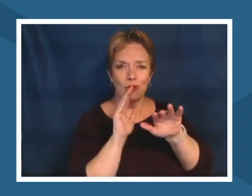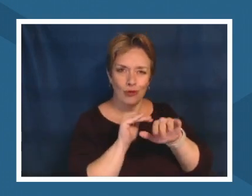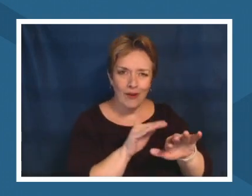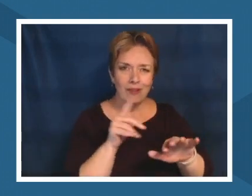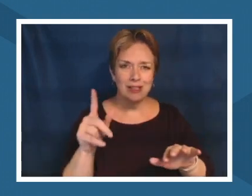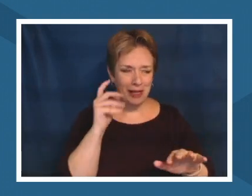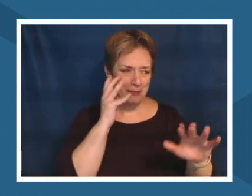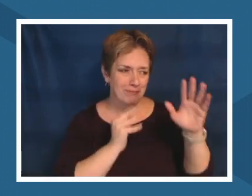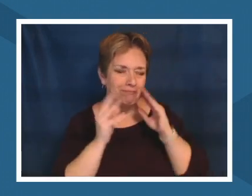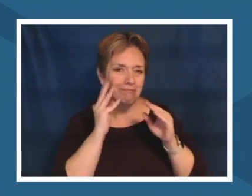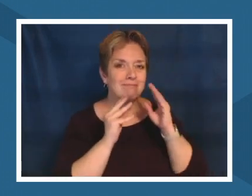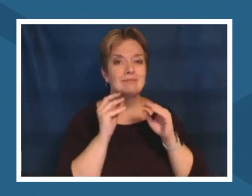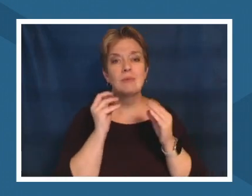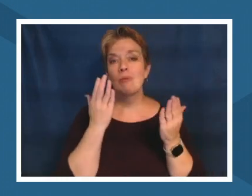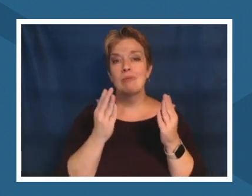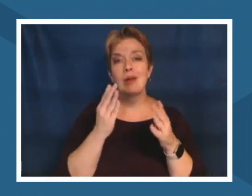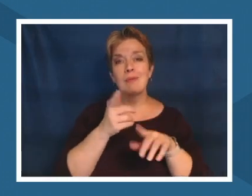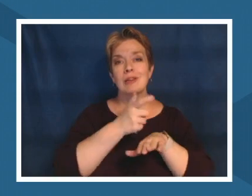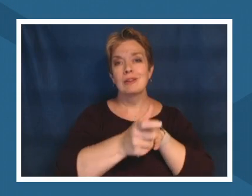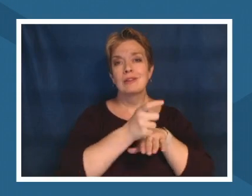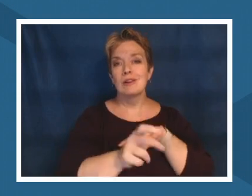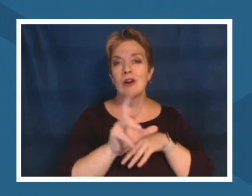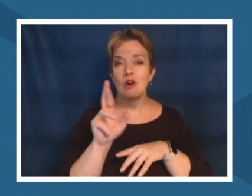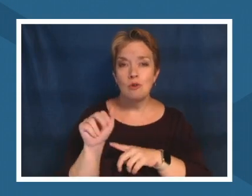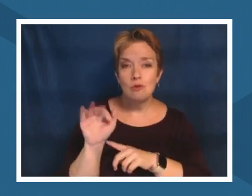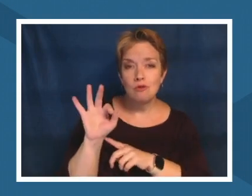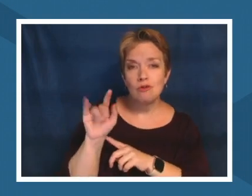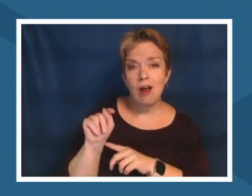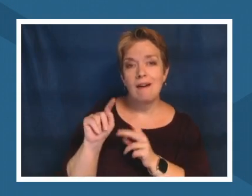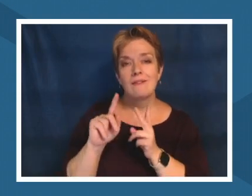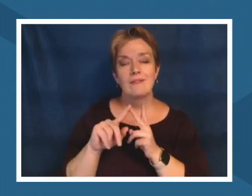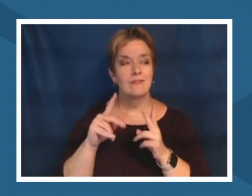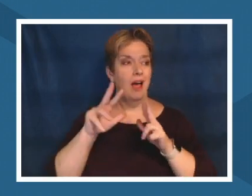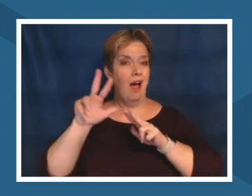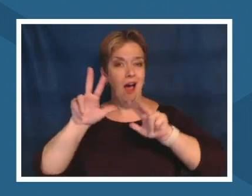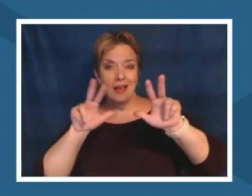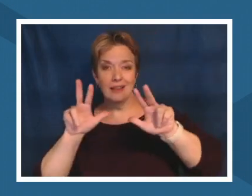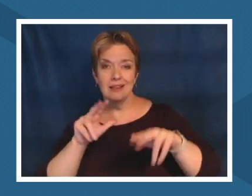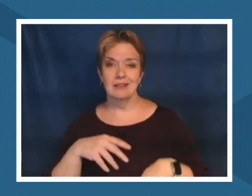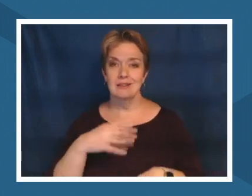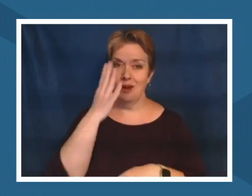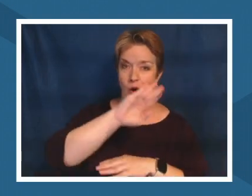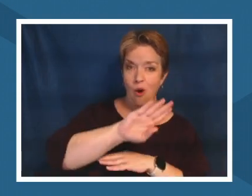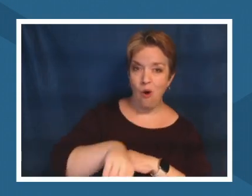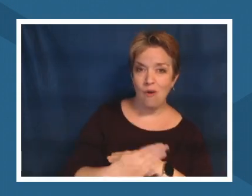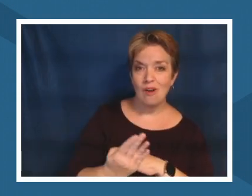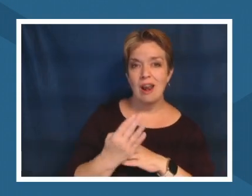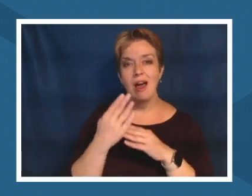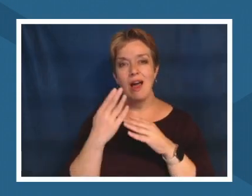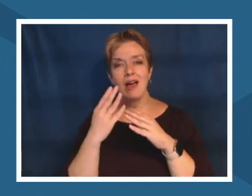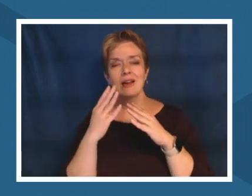or on overnight trips all of those pieces allow my students to have one